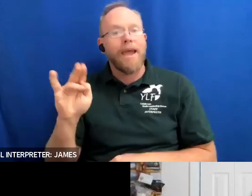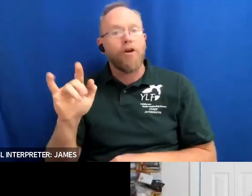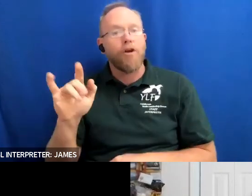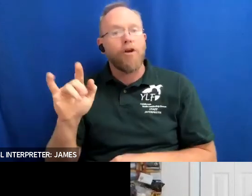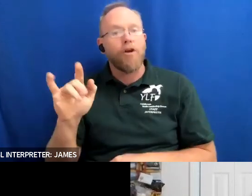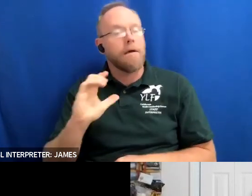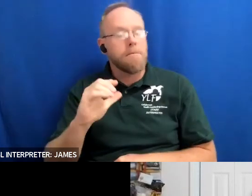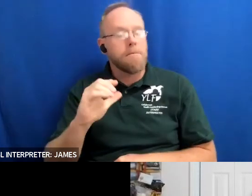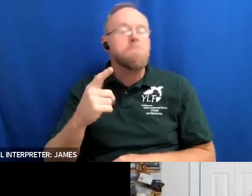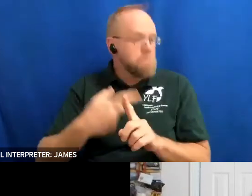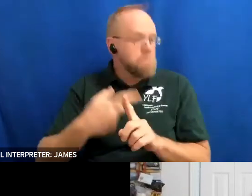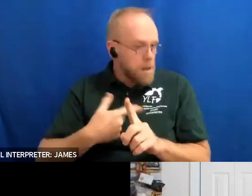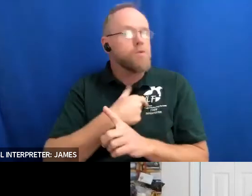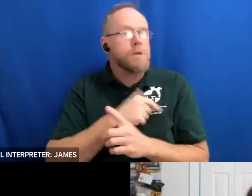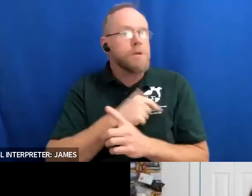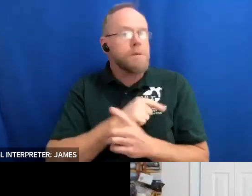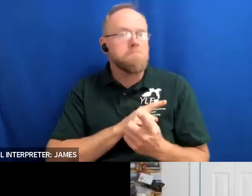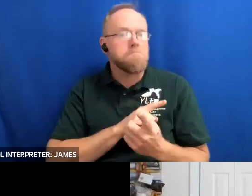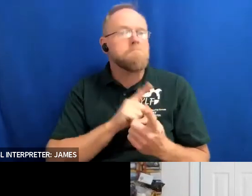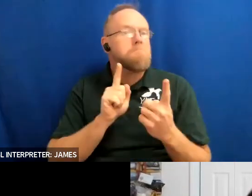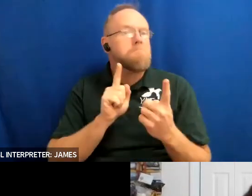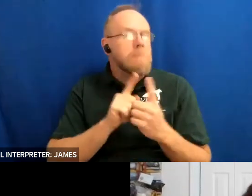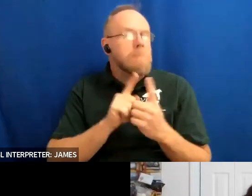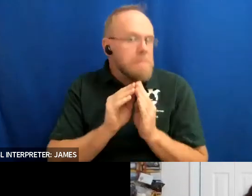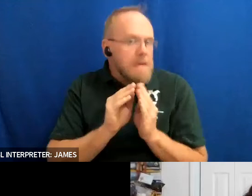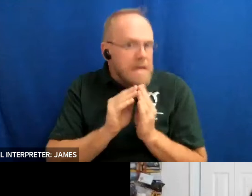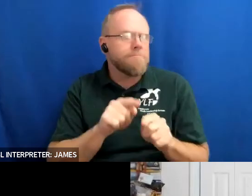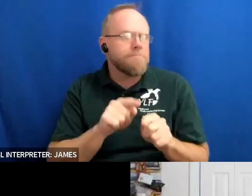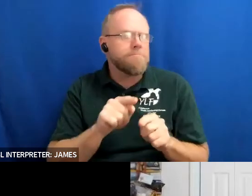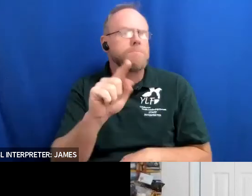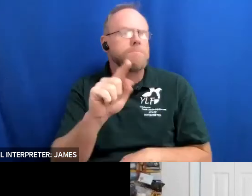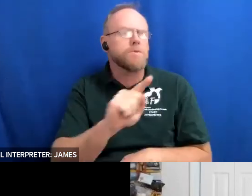of get together and discuss well our first one coming up probably in i'd say august or